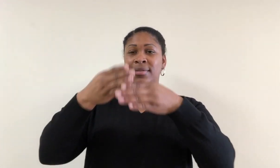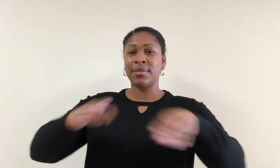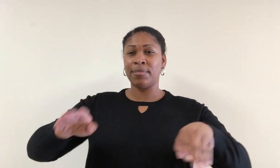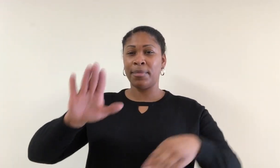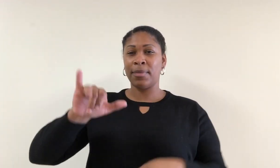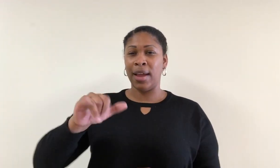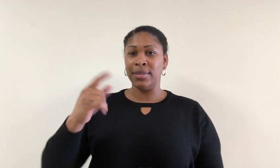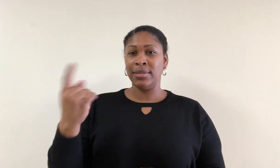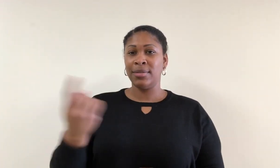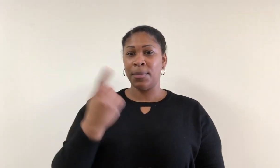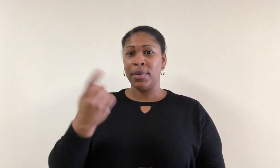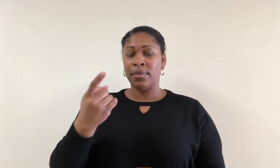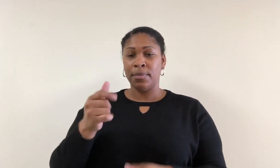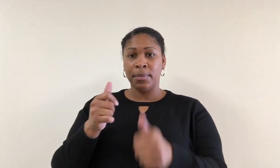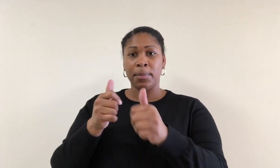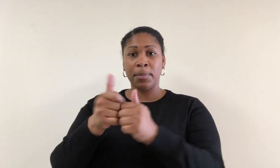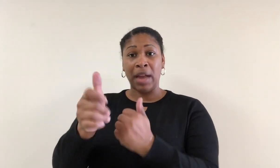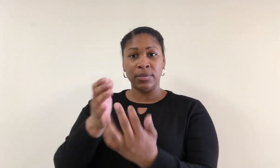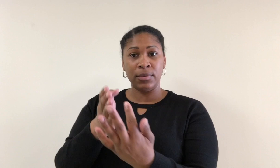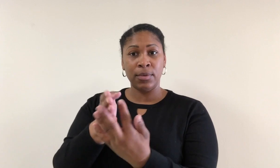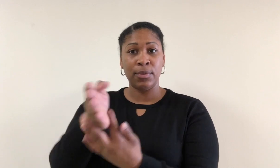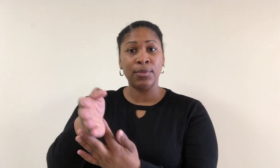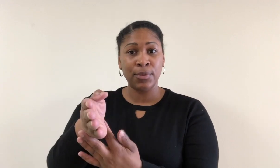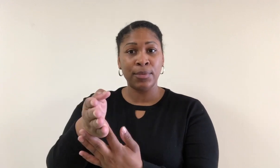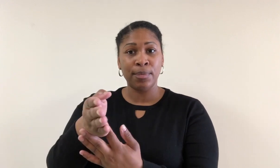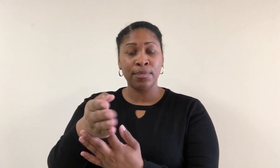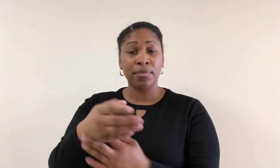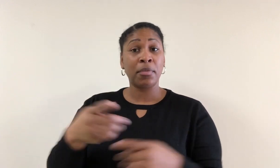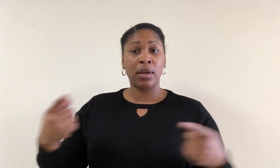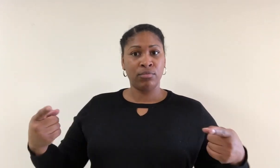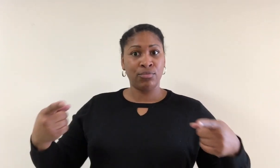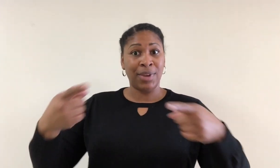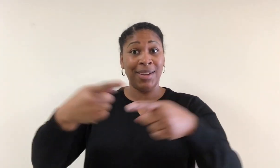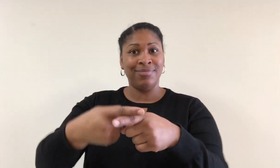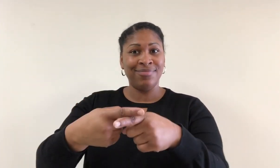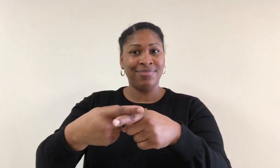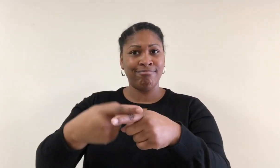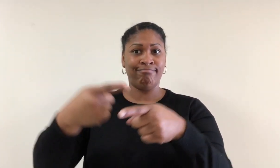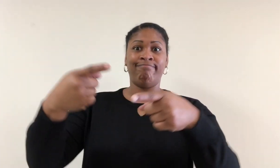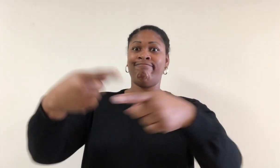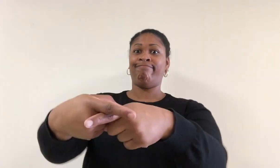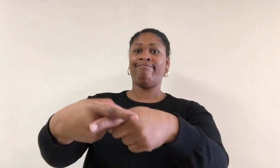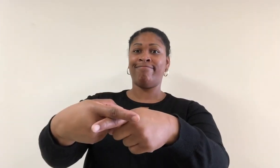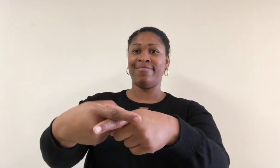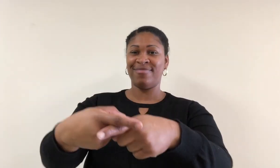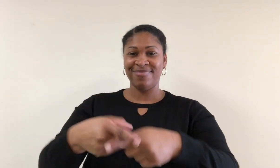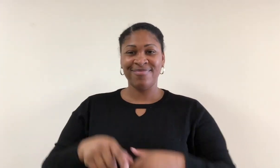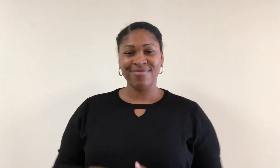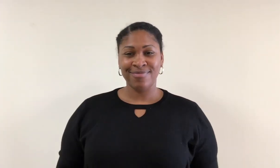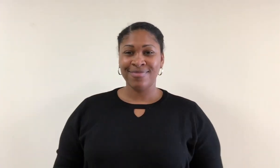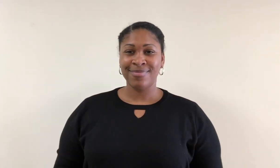To divide something by passing through or across it: cross.